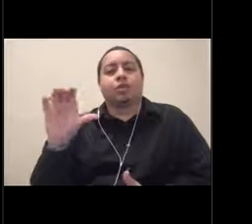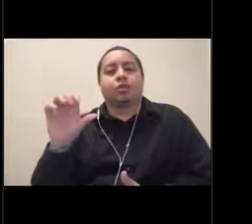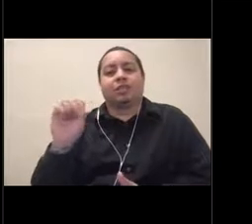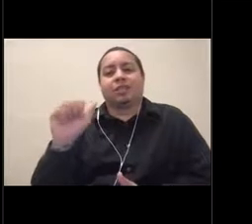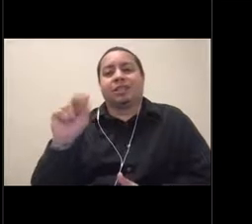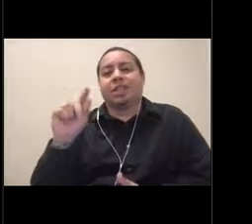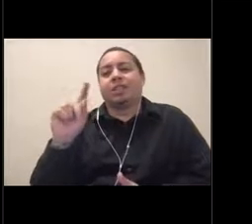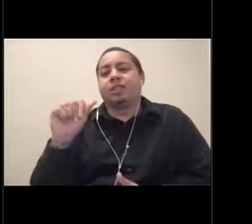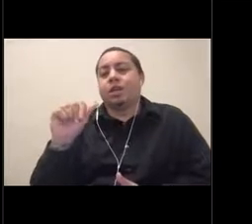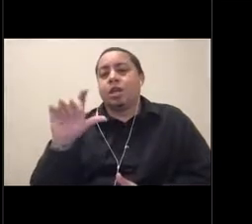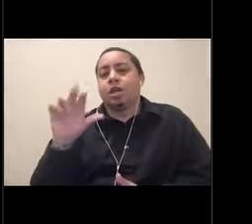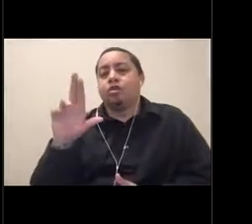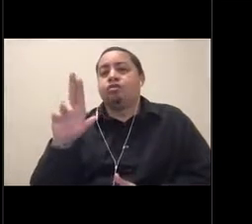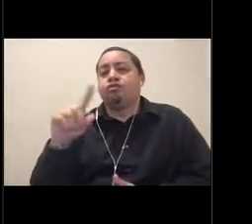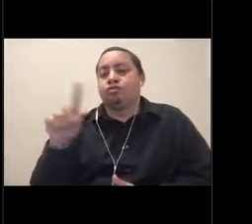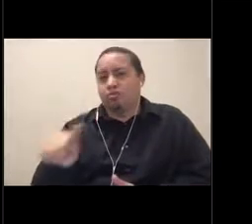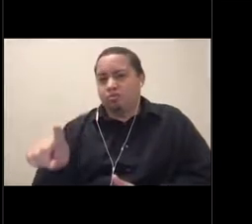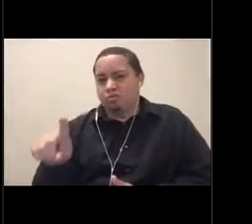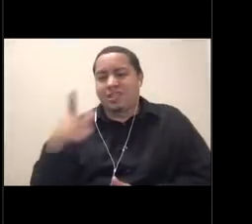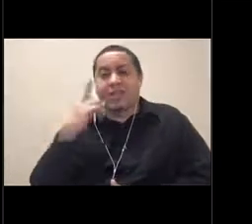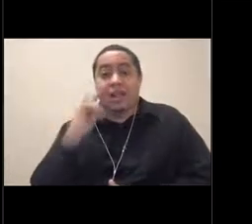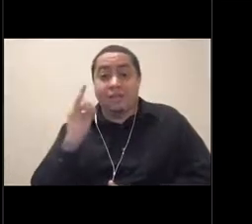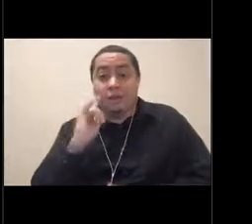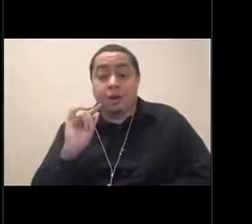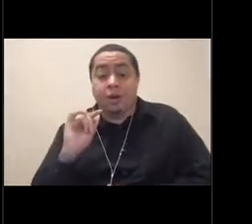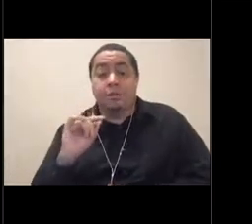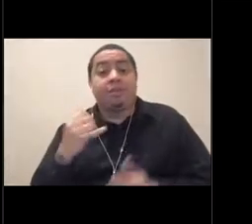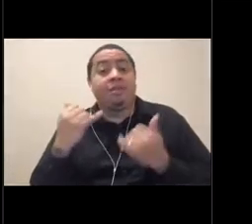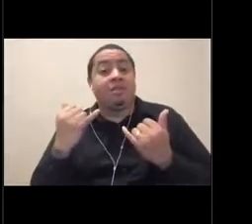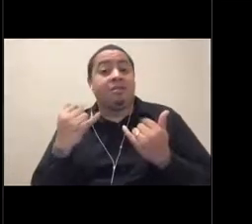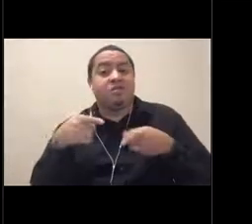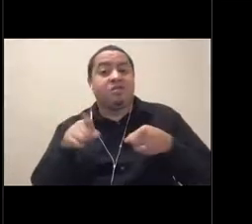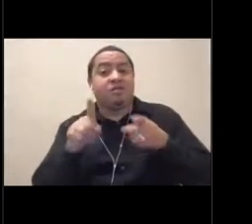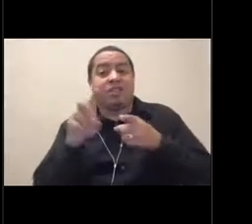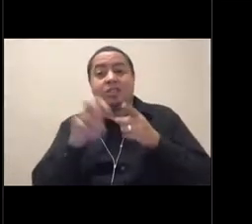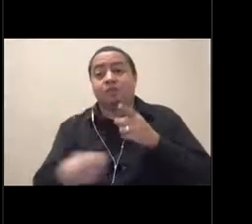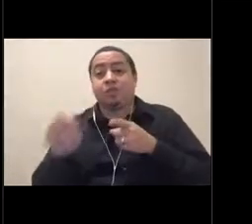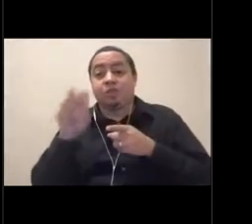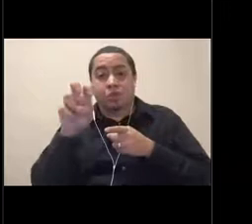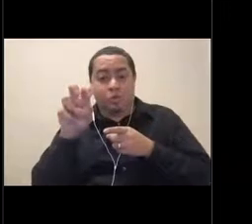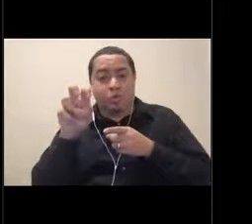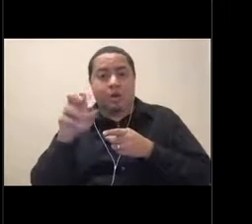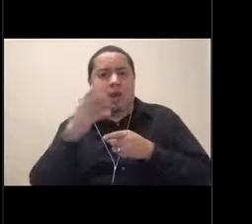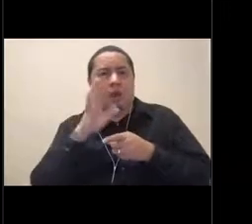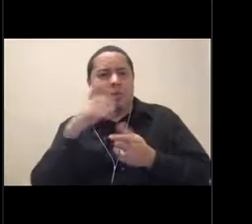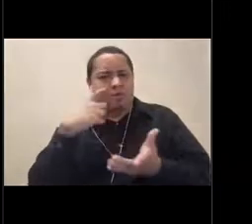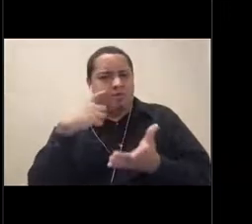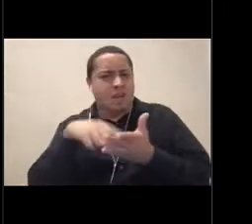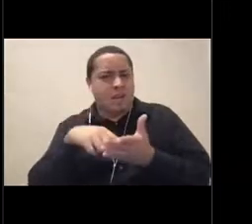While we'll be taking you on a virtual tour of our Exploration Center, we want to recognize that we are all coming to you